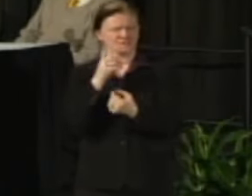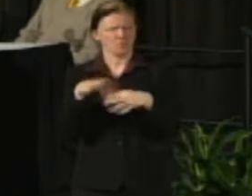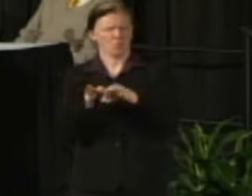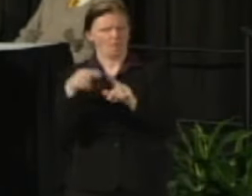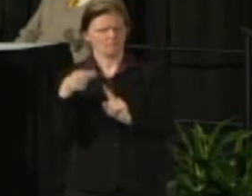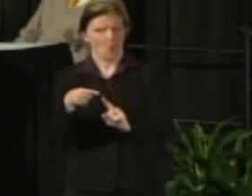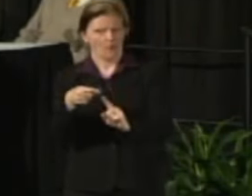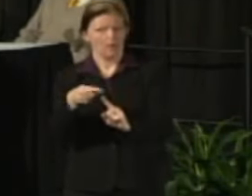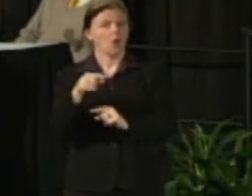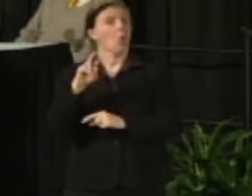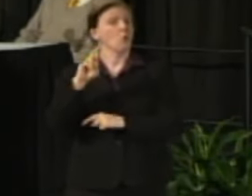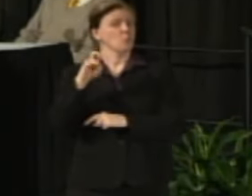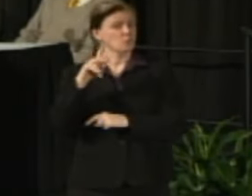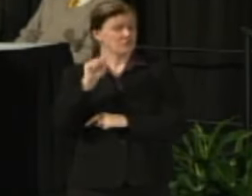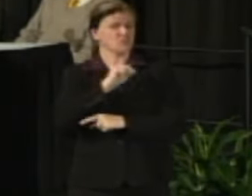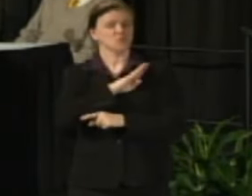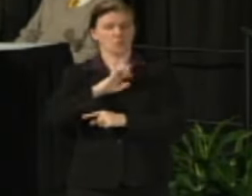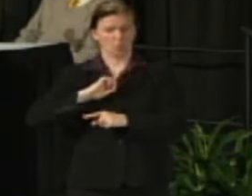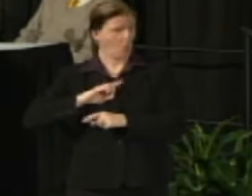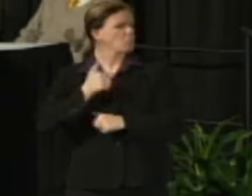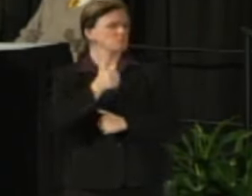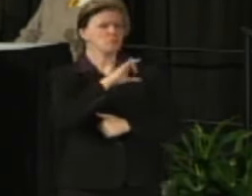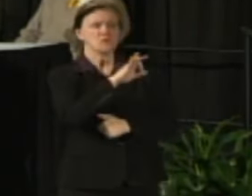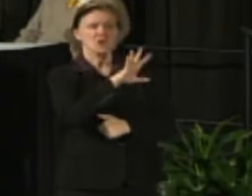The Regents had endorsed the 95 million dollar request.